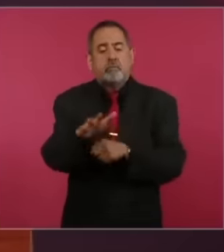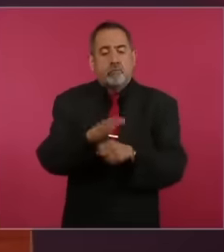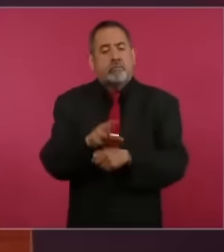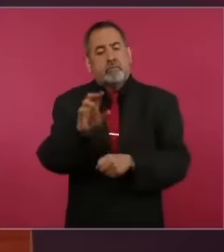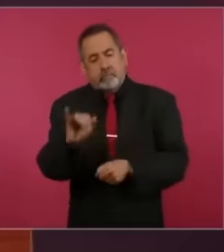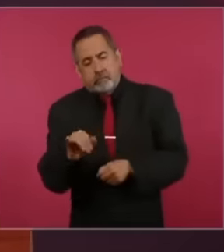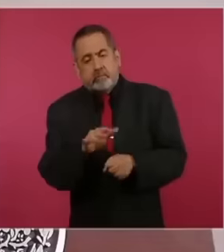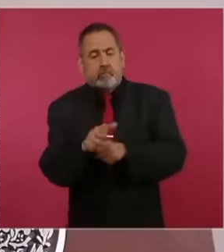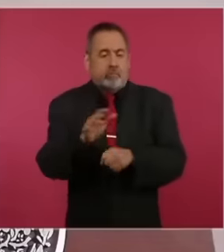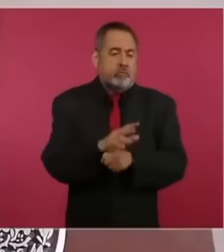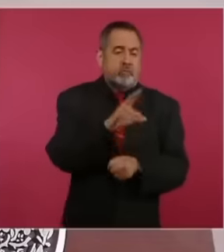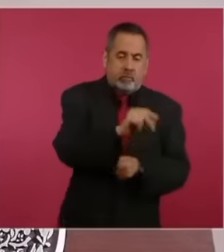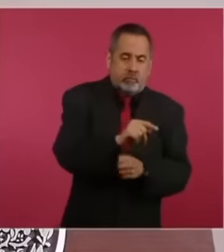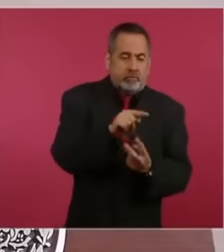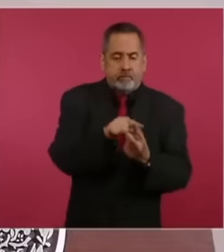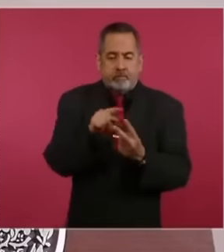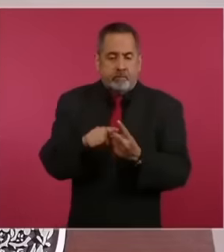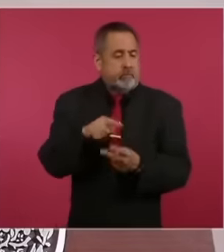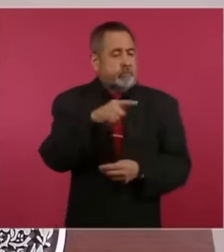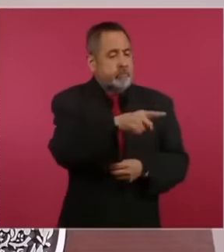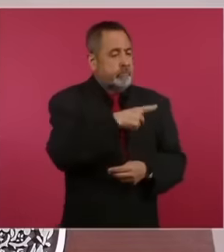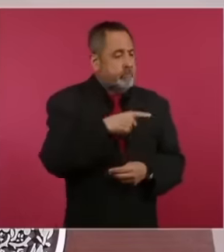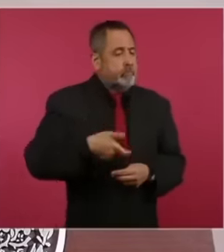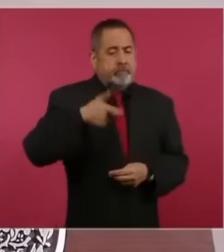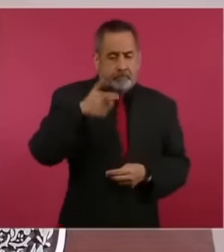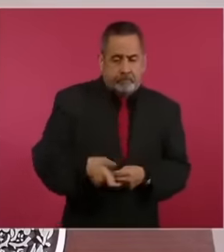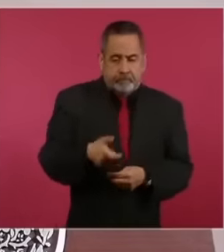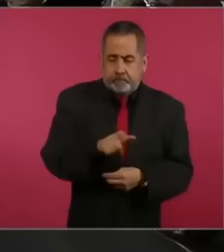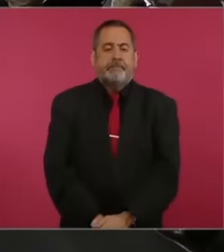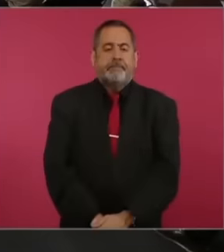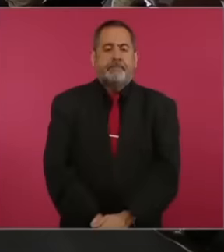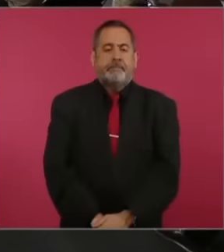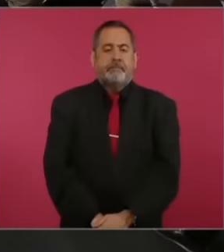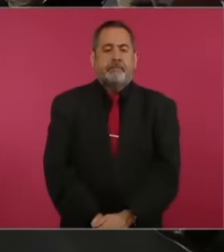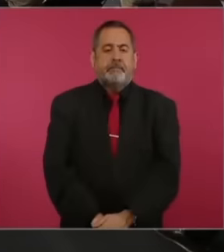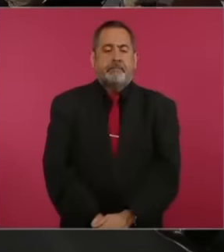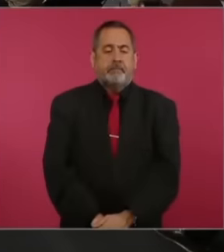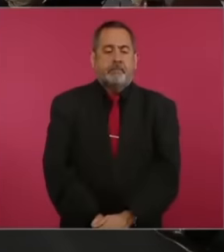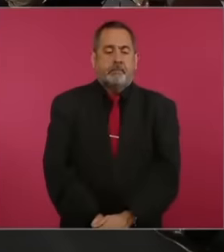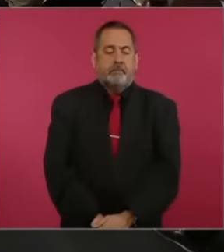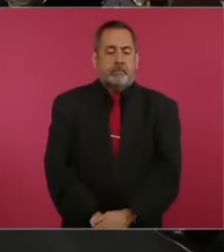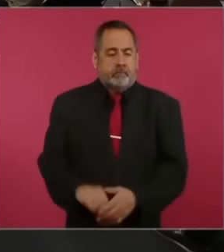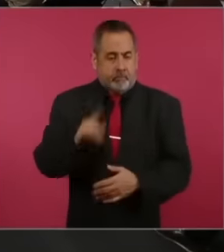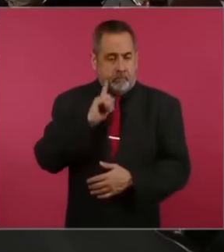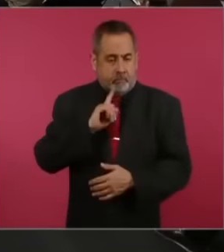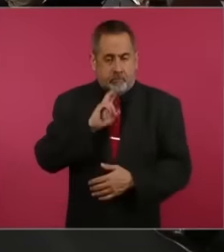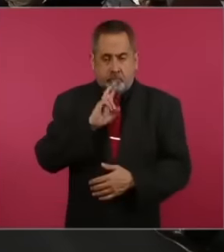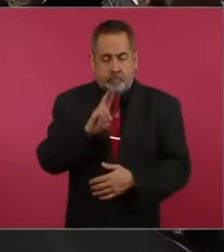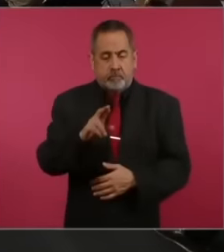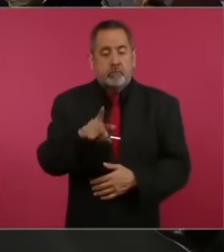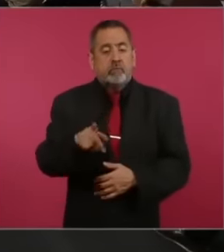not that the taxpayer has to pay the treasury for the judicial process. Well, we would hope